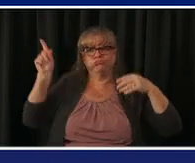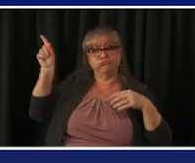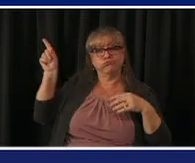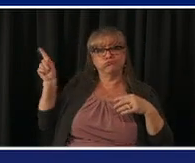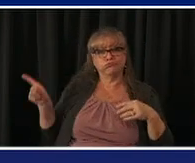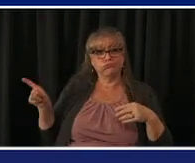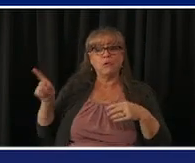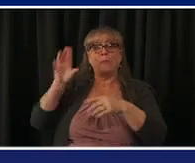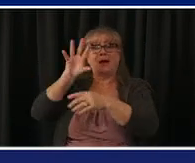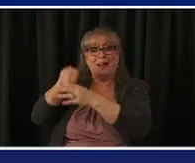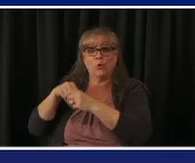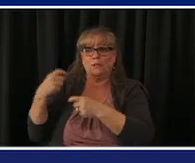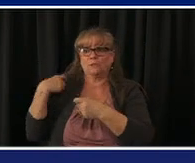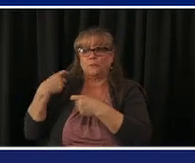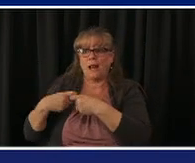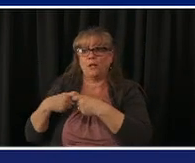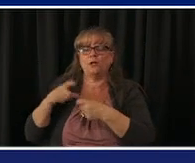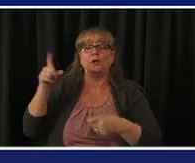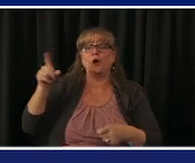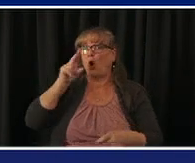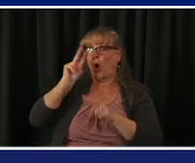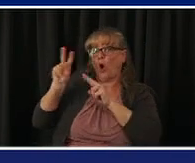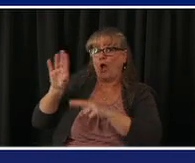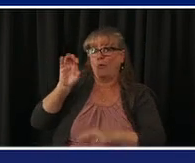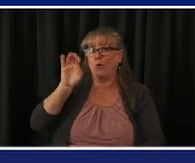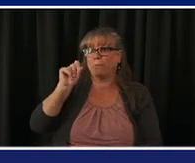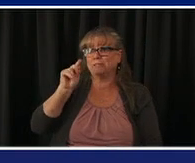get your vaccine you don't literally don't get out of your car uh it takes